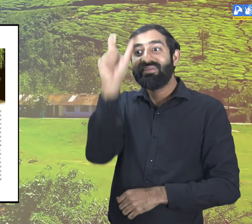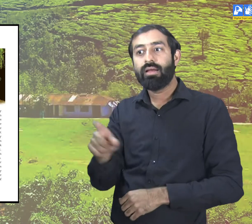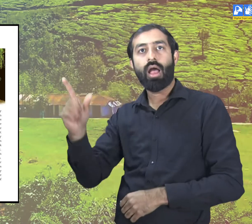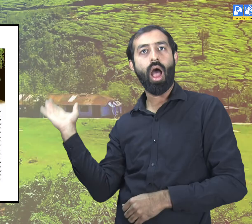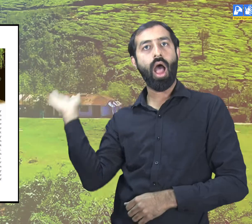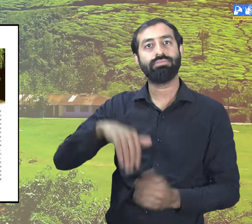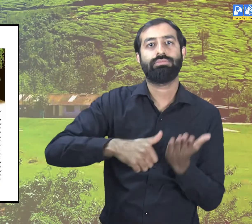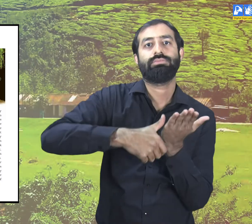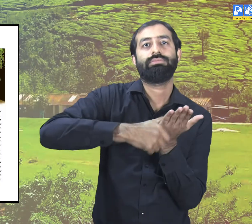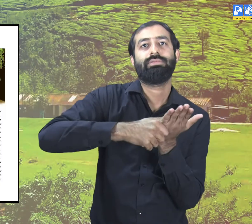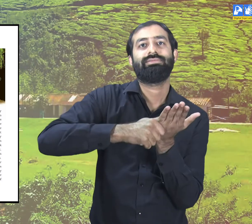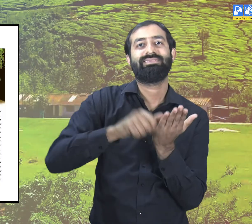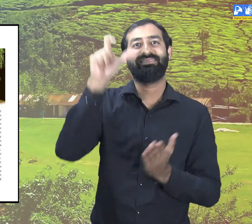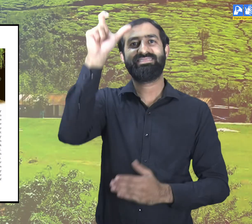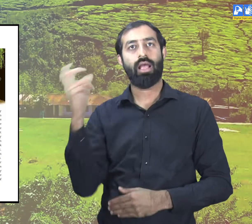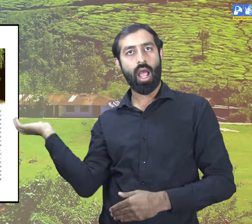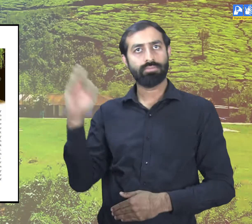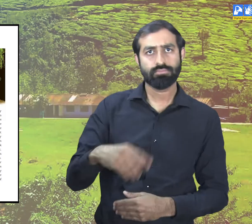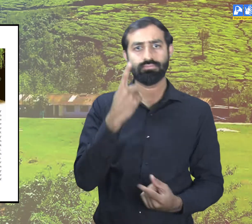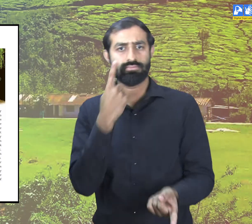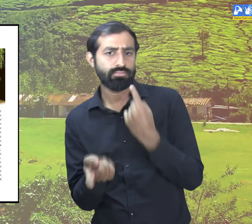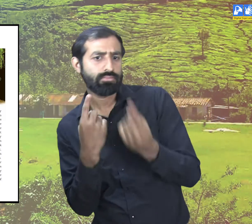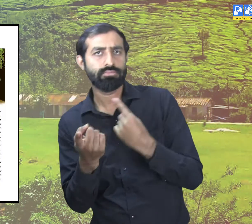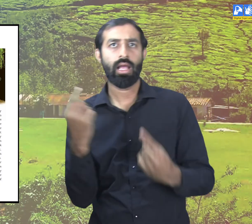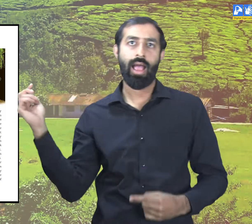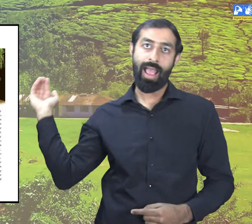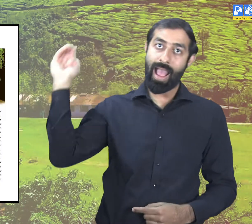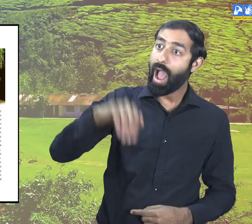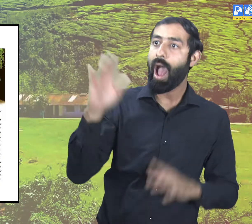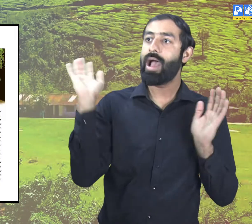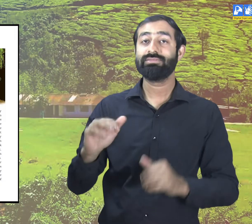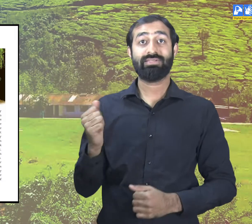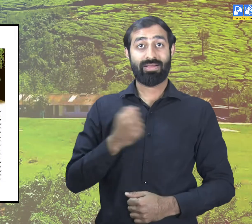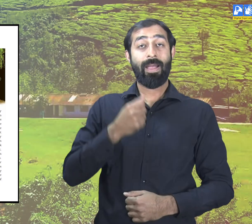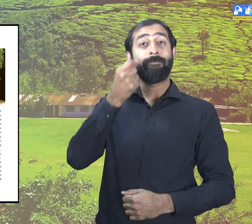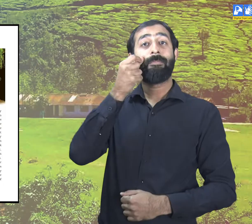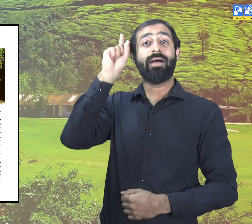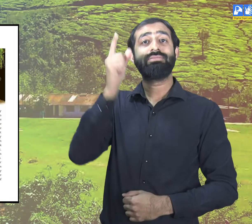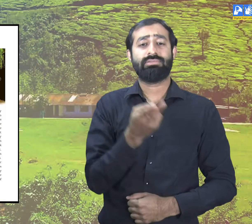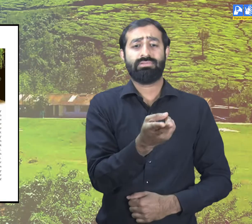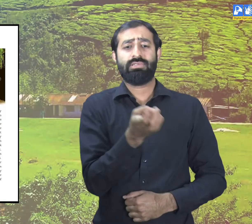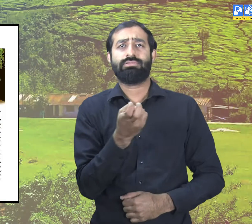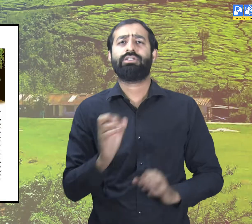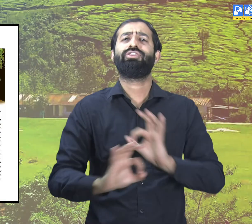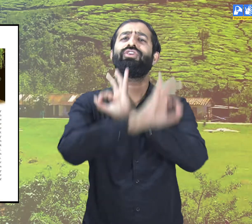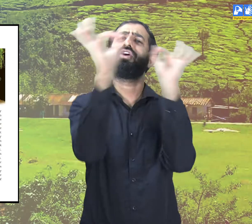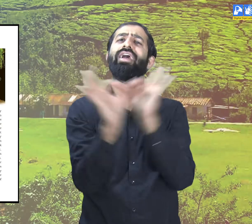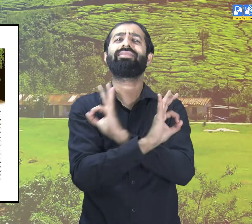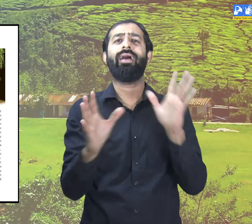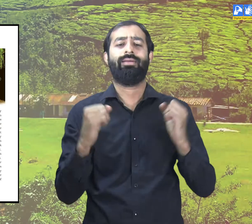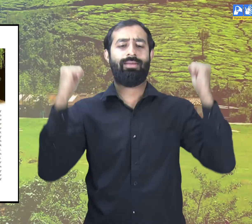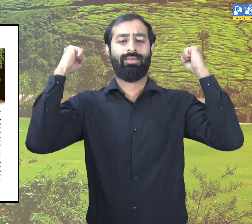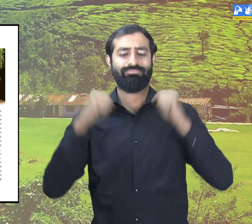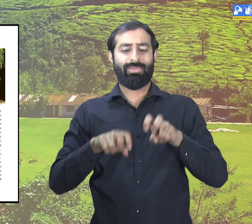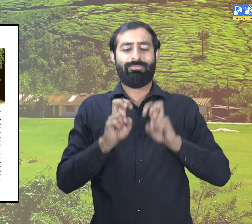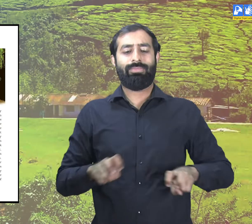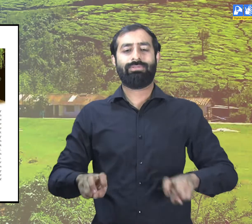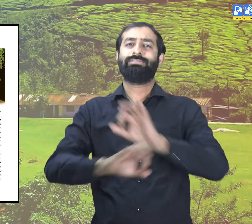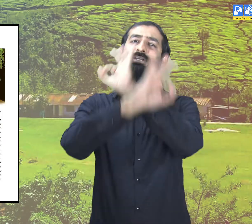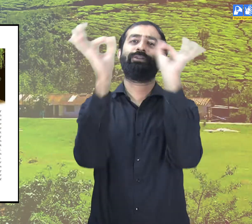The bus conductor came and Appa bought tickets for all of us.